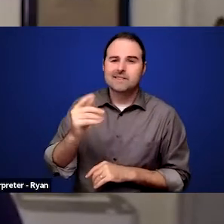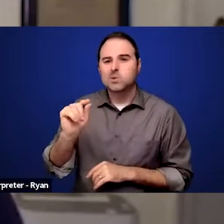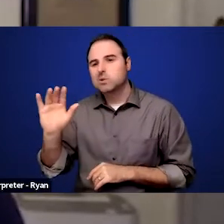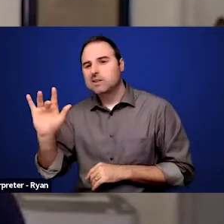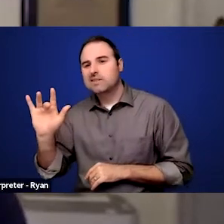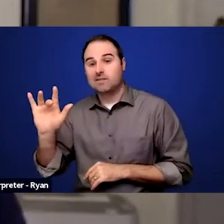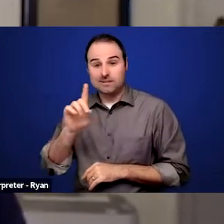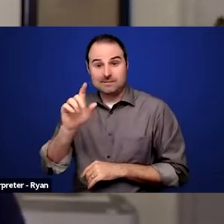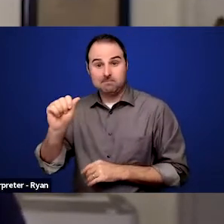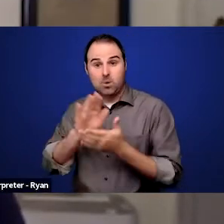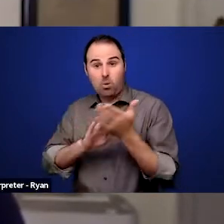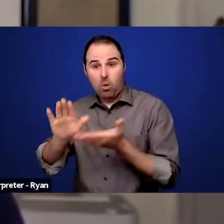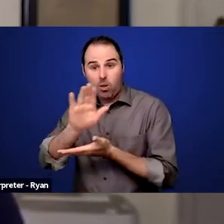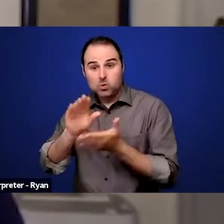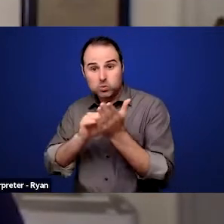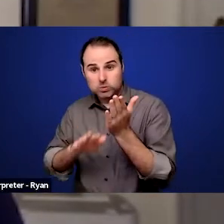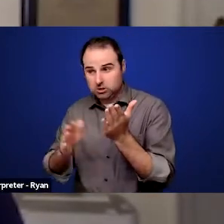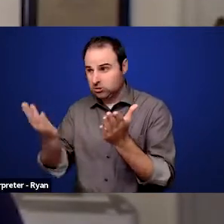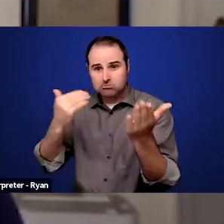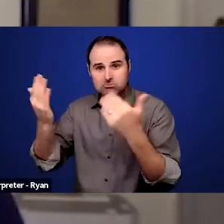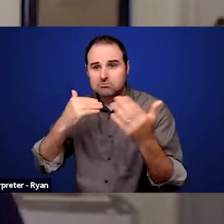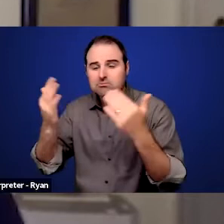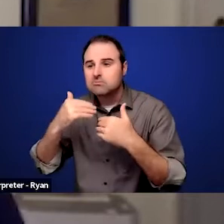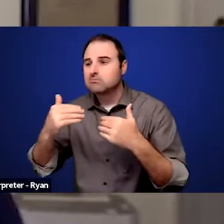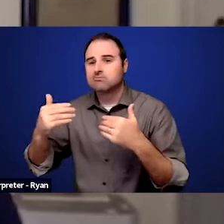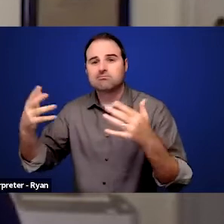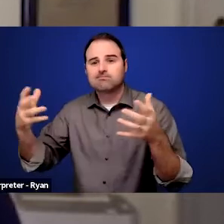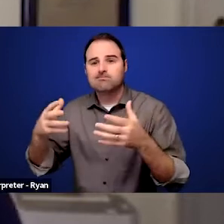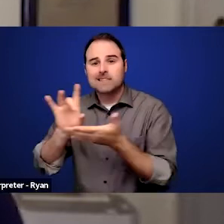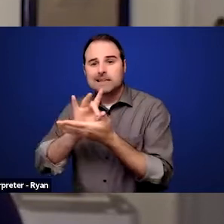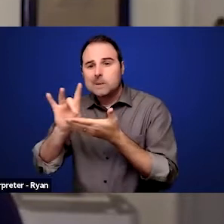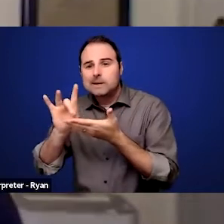to come to spend like eight weeks, 10 weeks here.